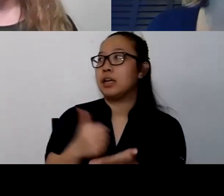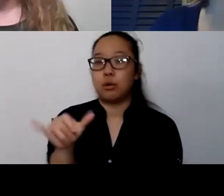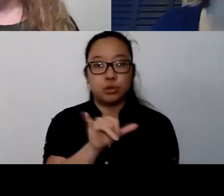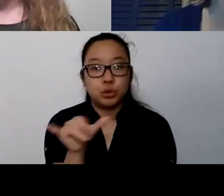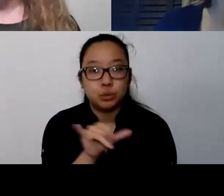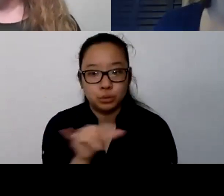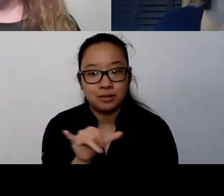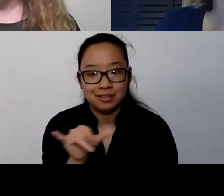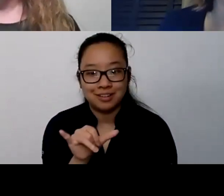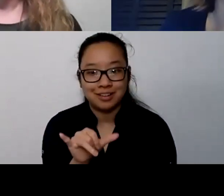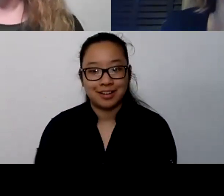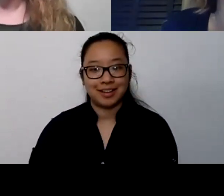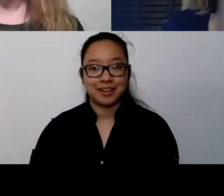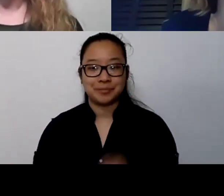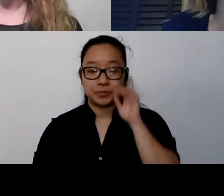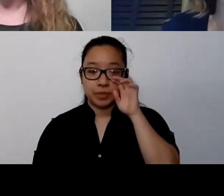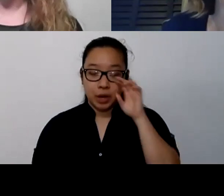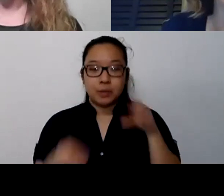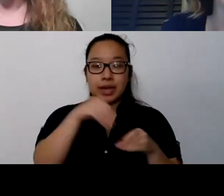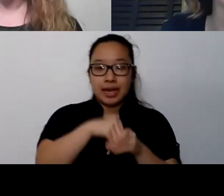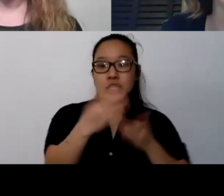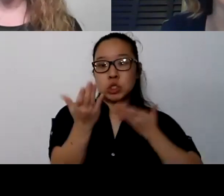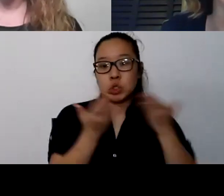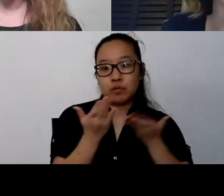So in the helping professions too, I think that we've had a lot of conversations